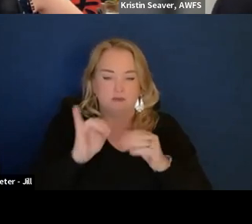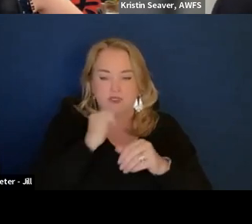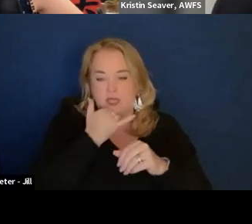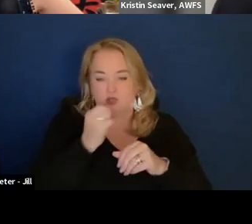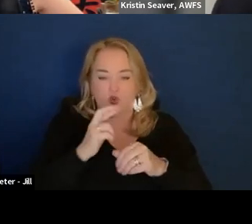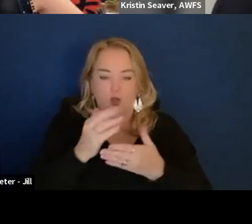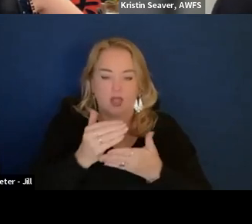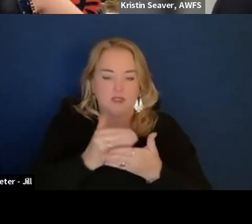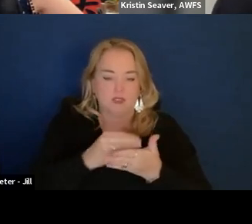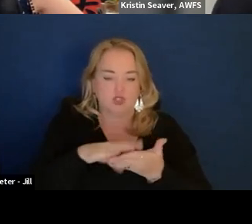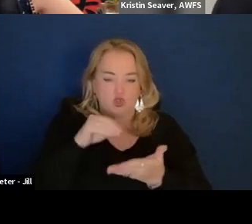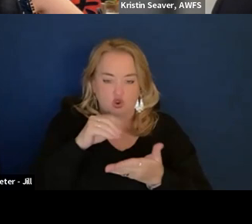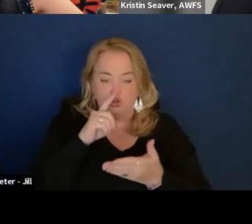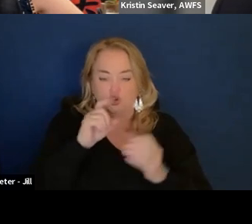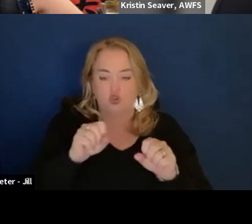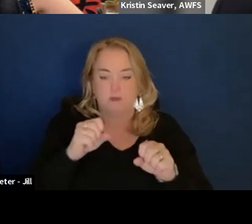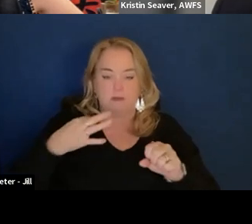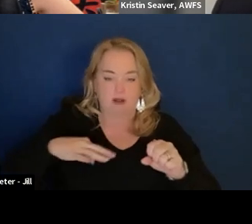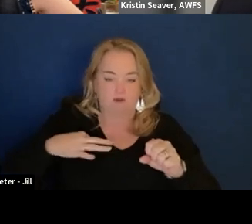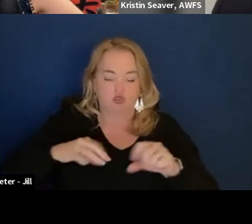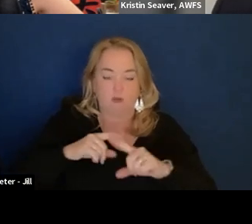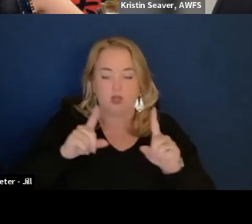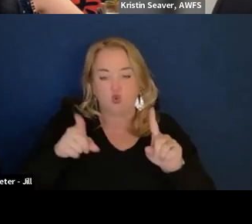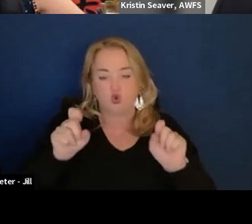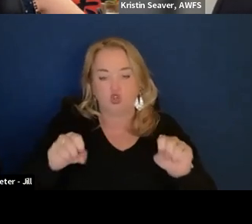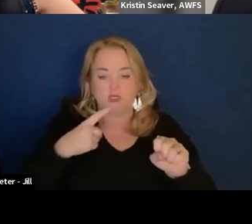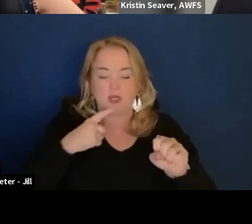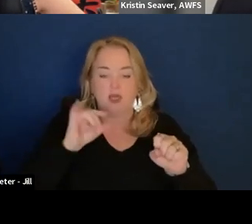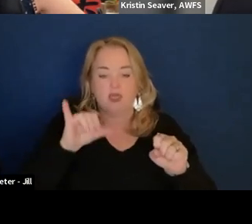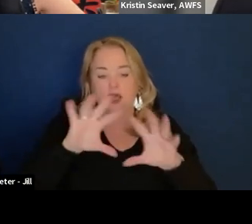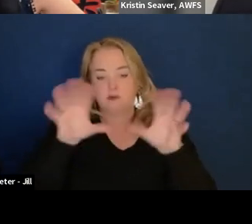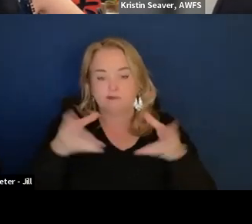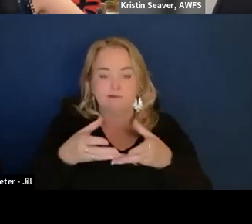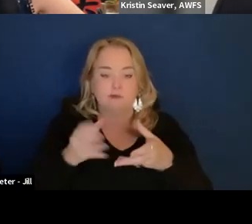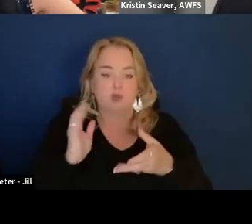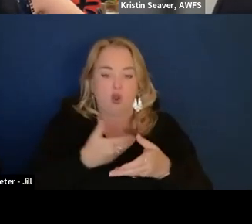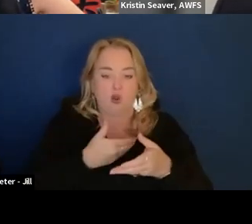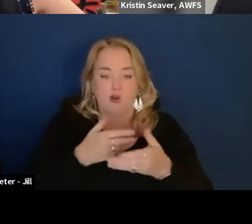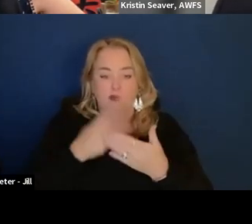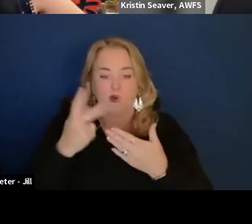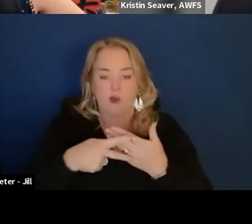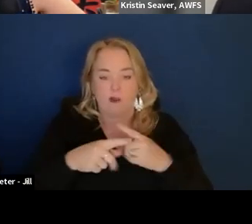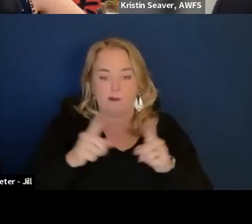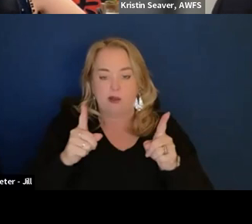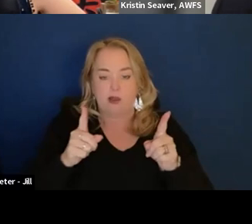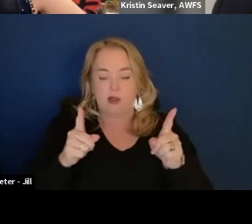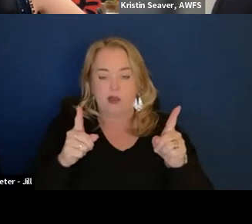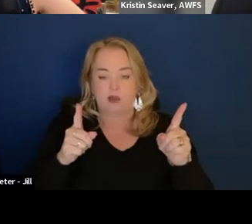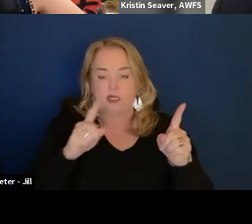It is one thing to say here's an overview of our program, but it is different to say well,